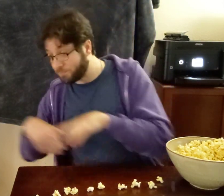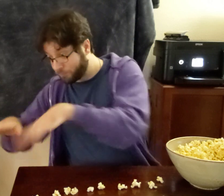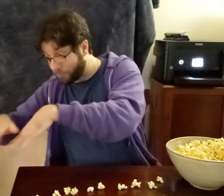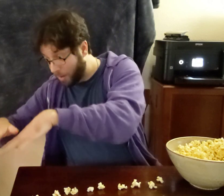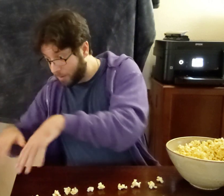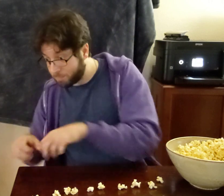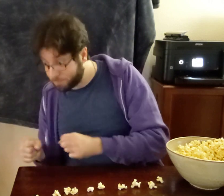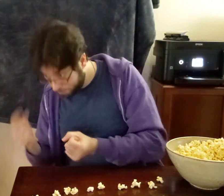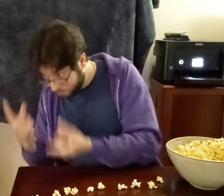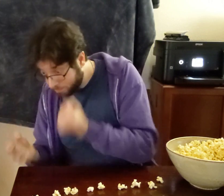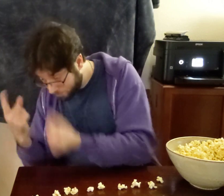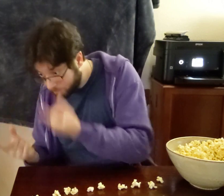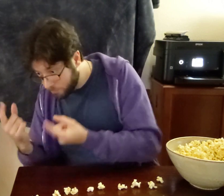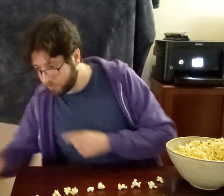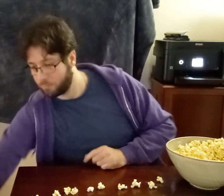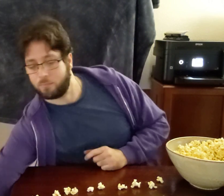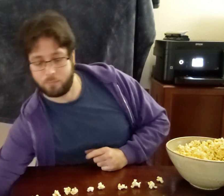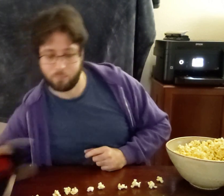HEY POPCORN ?